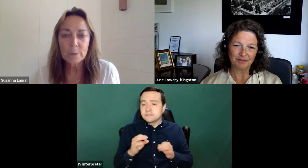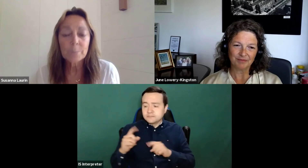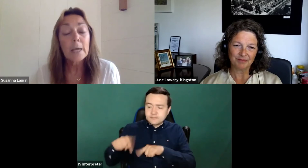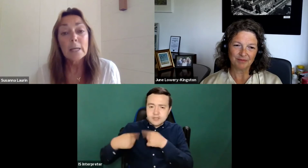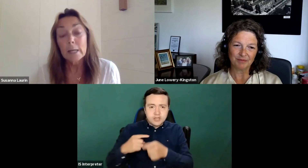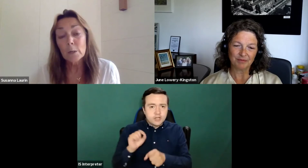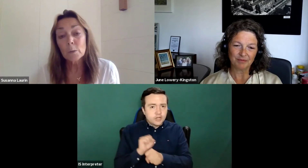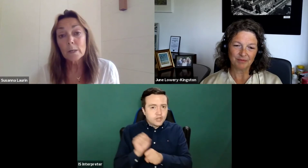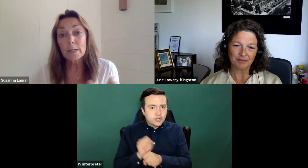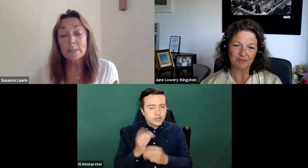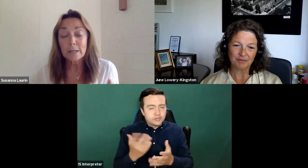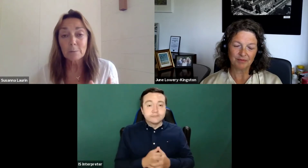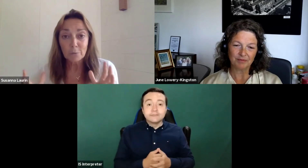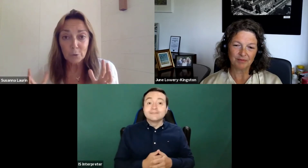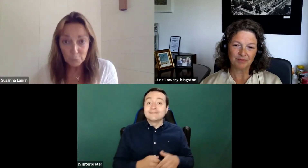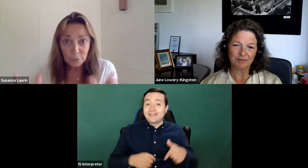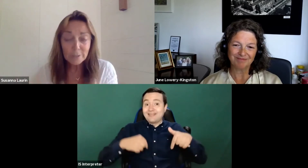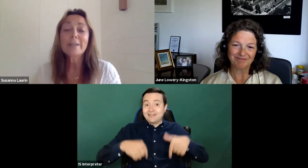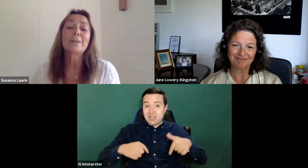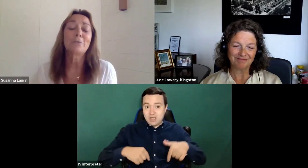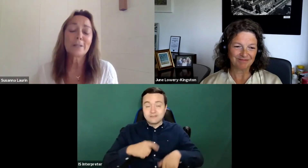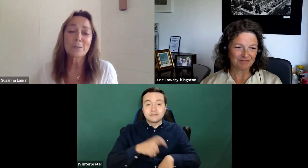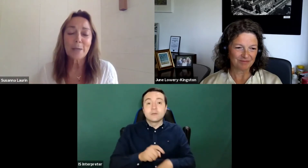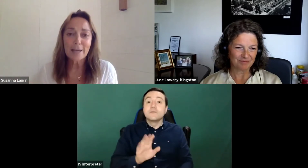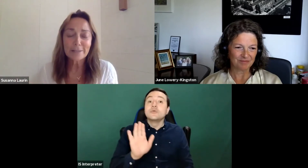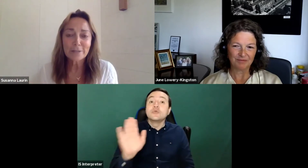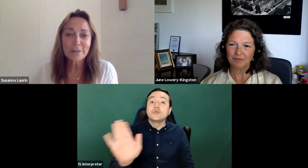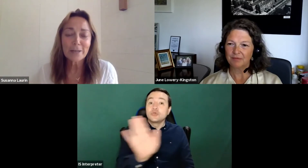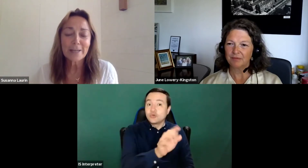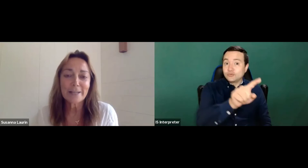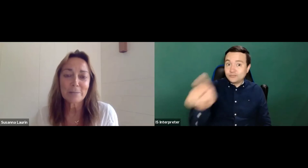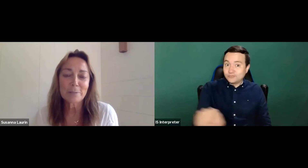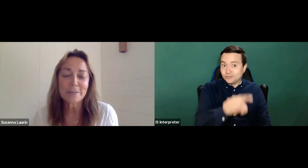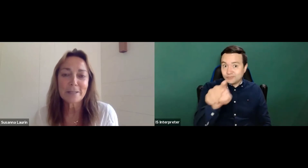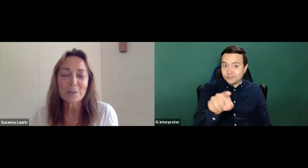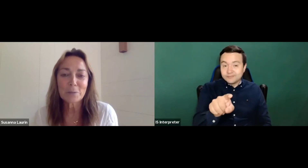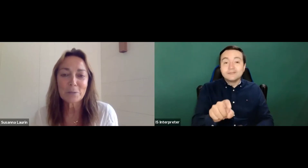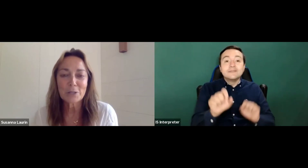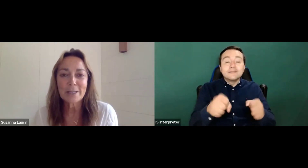So now it's time for you dear friends to be active here and help us and the commission